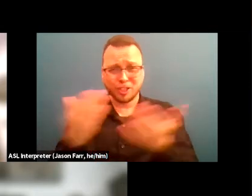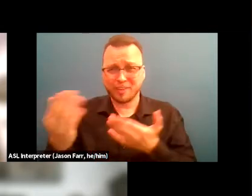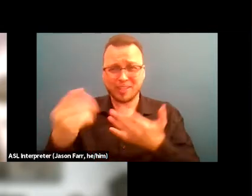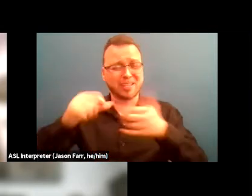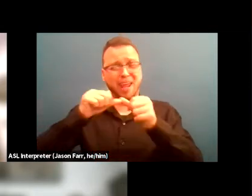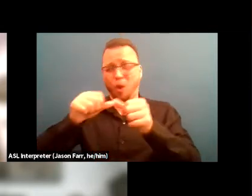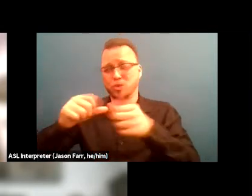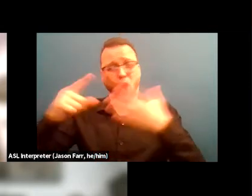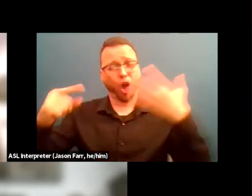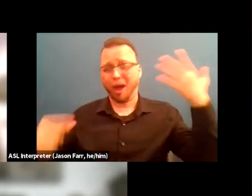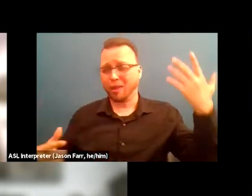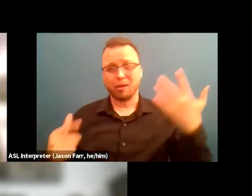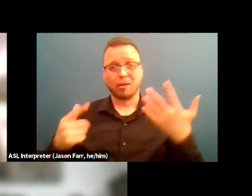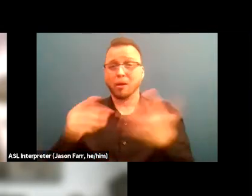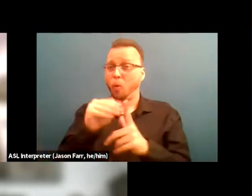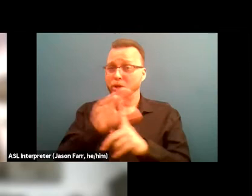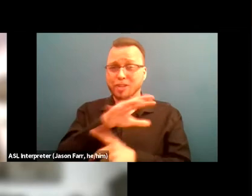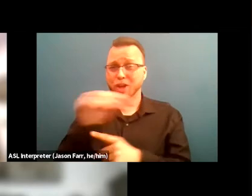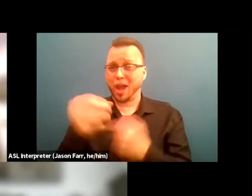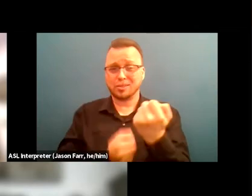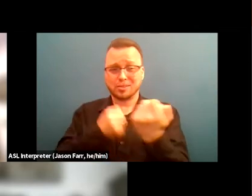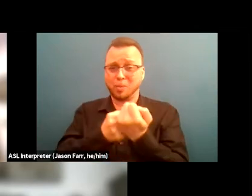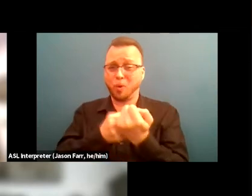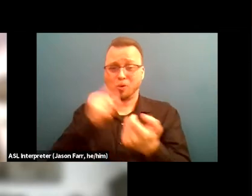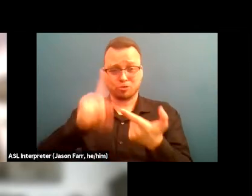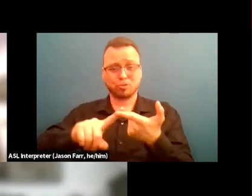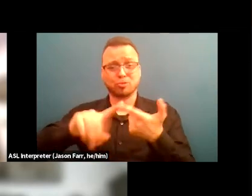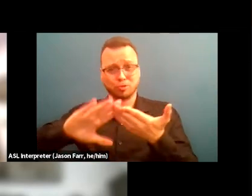the orientation and support to community-based recovery